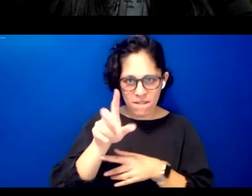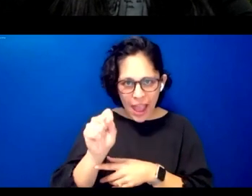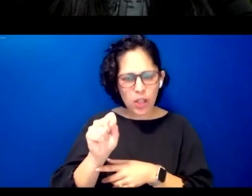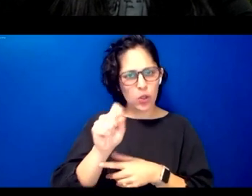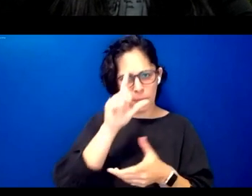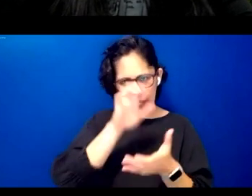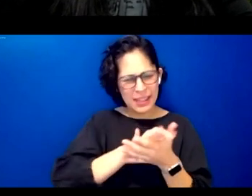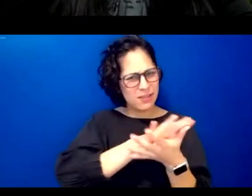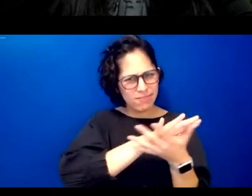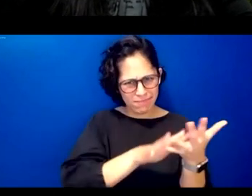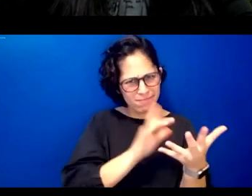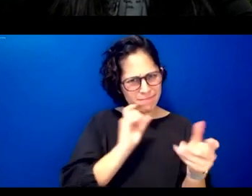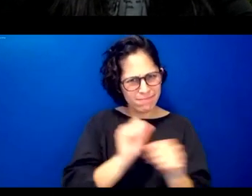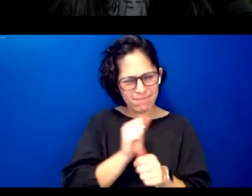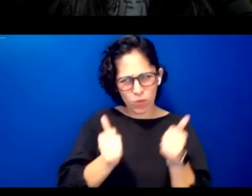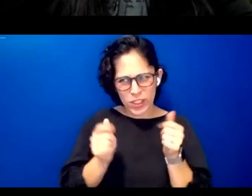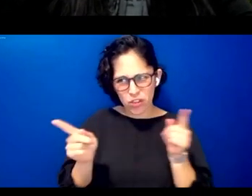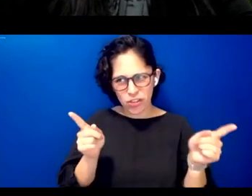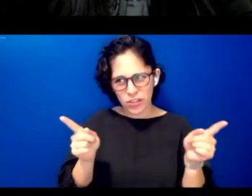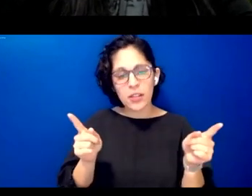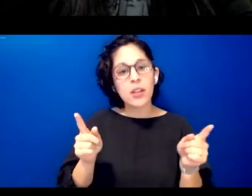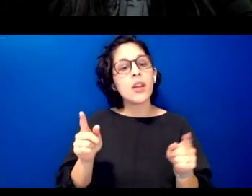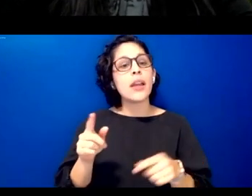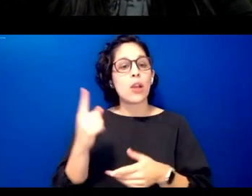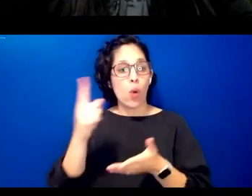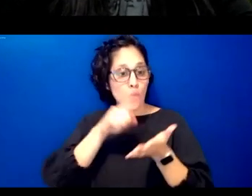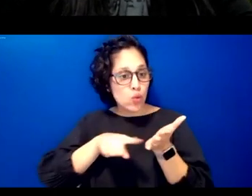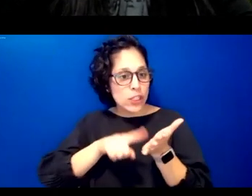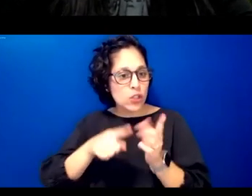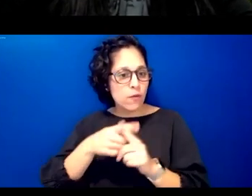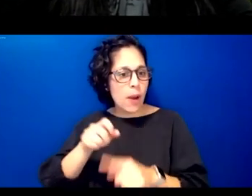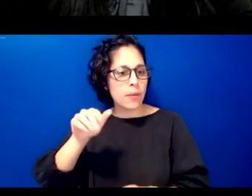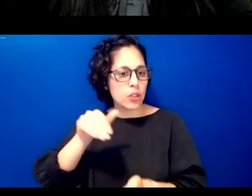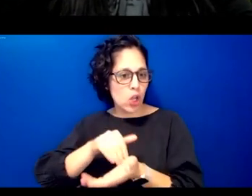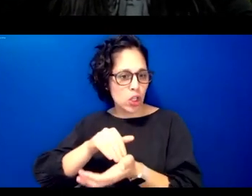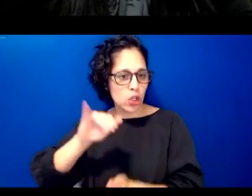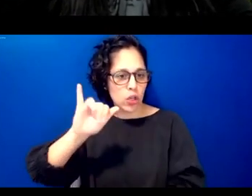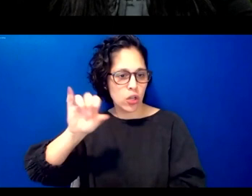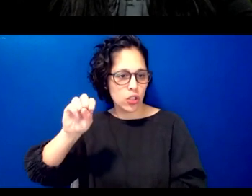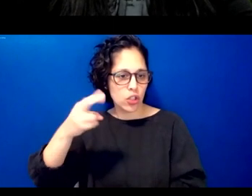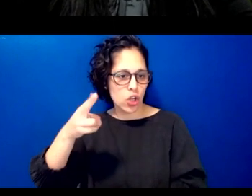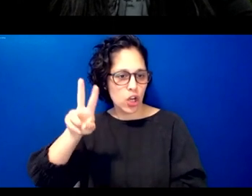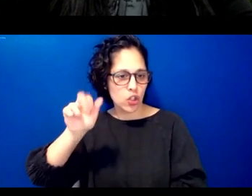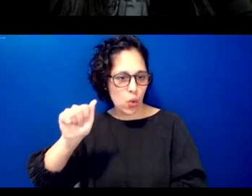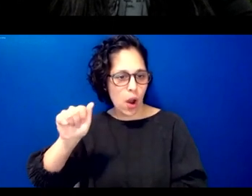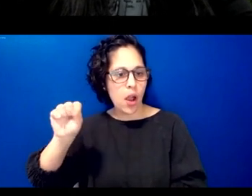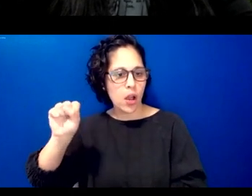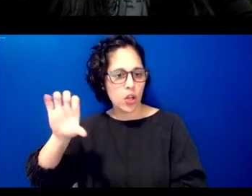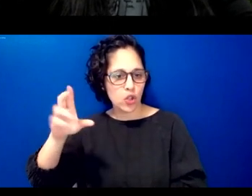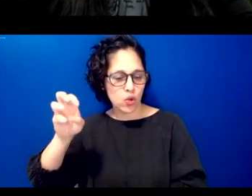paper keeping up with the sun revitalizing isthmus zabatech and ancestral practices through